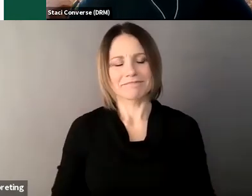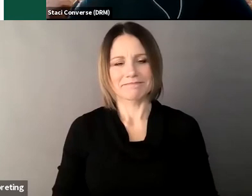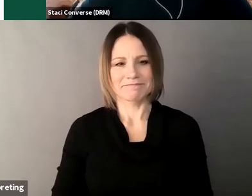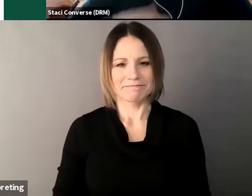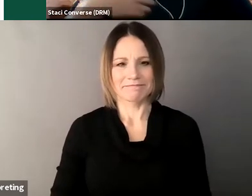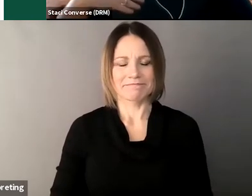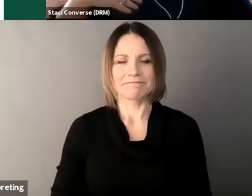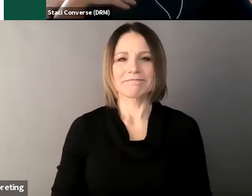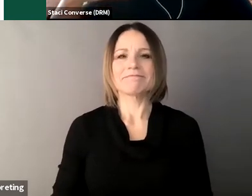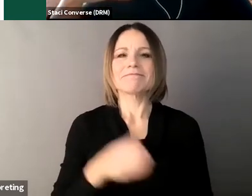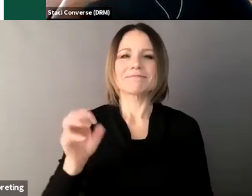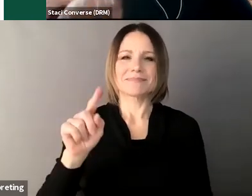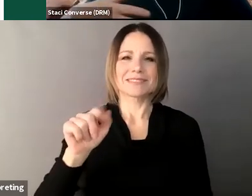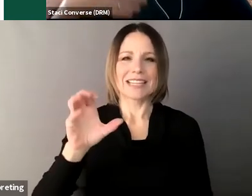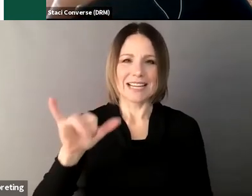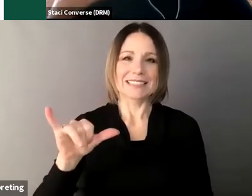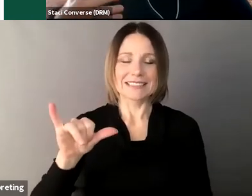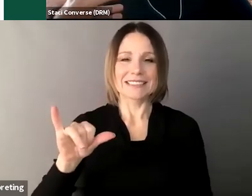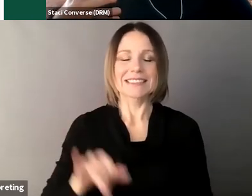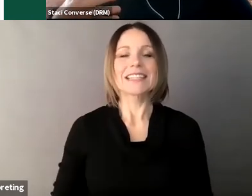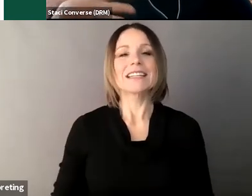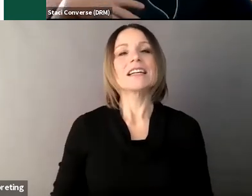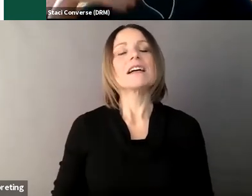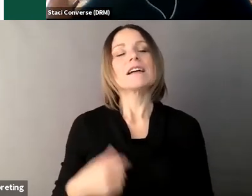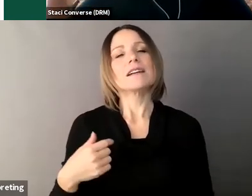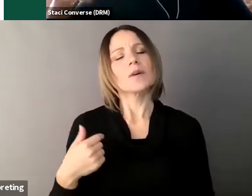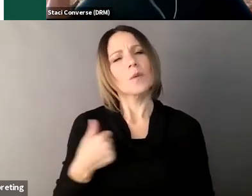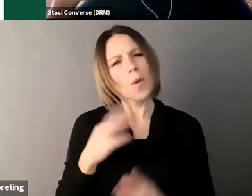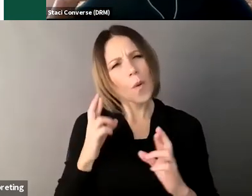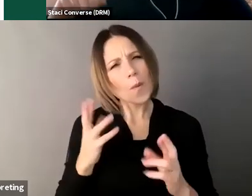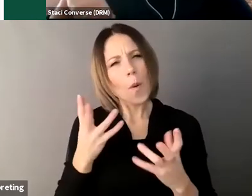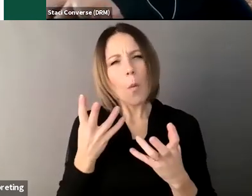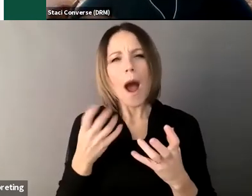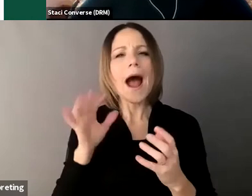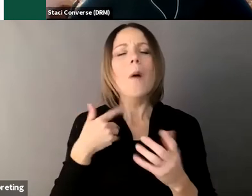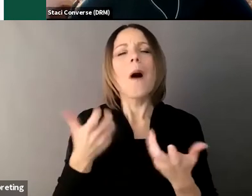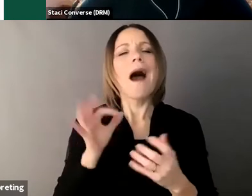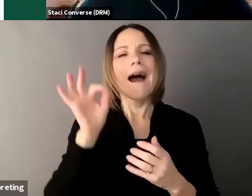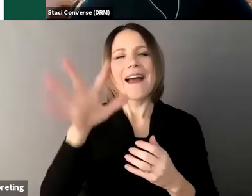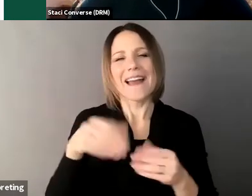we are hoping that people will sort of think about this and maybe jot down your answers to have going